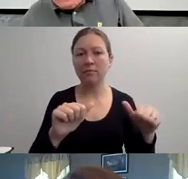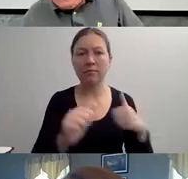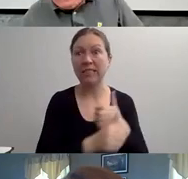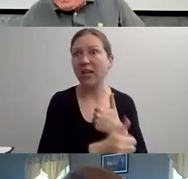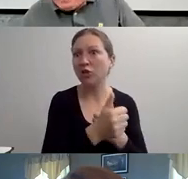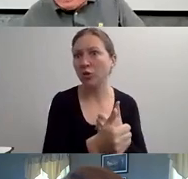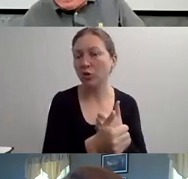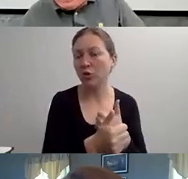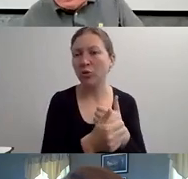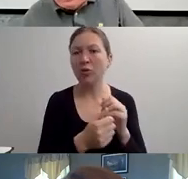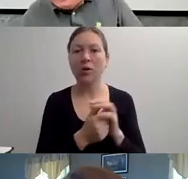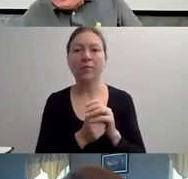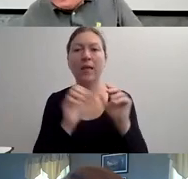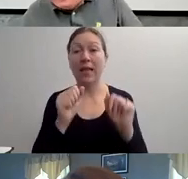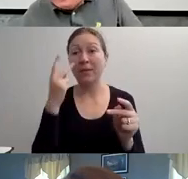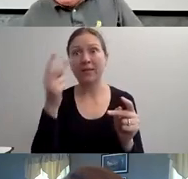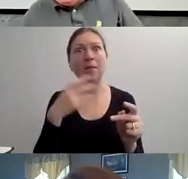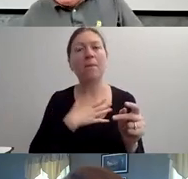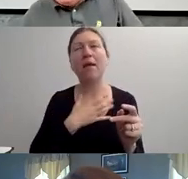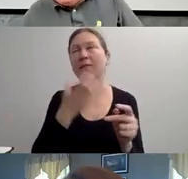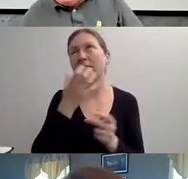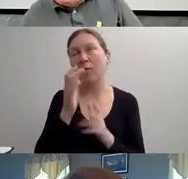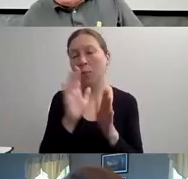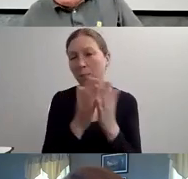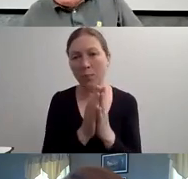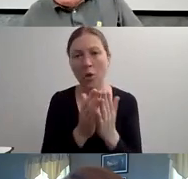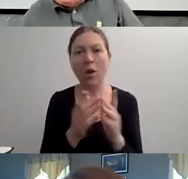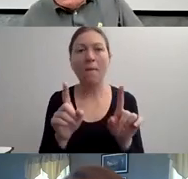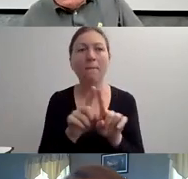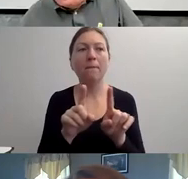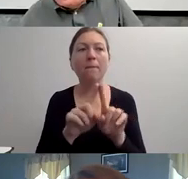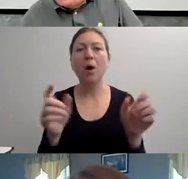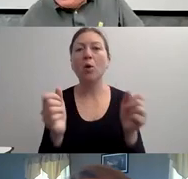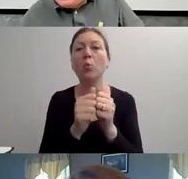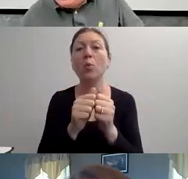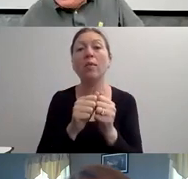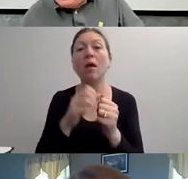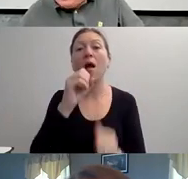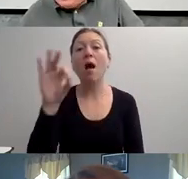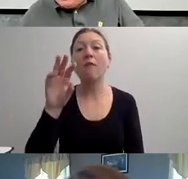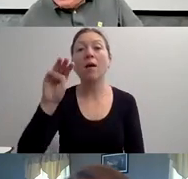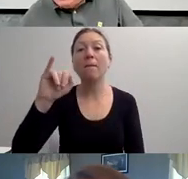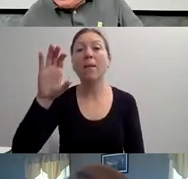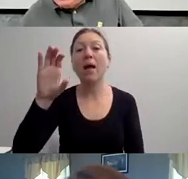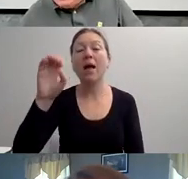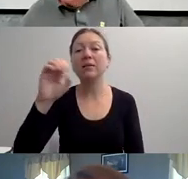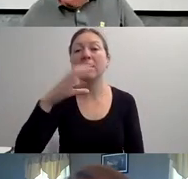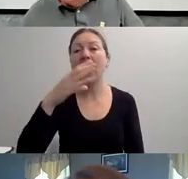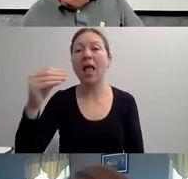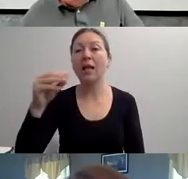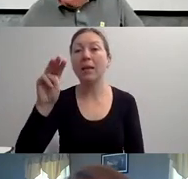AND THEN TEN MINUTES BEFORE IT ENDS, THE DISABLED PERSON IS LIKE, WELL, THANK YOU VERY MUCH